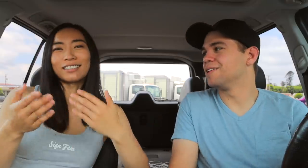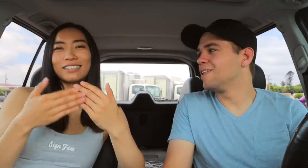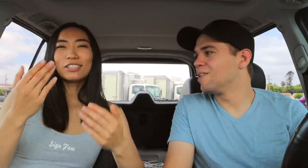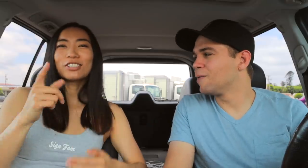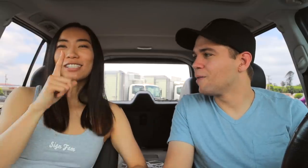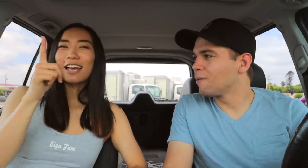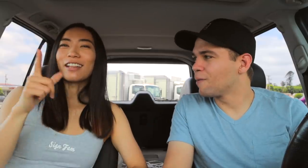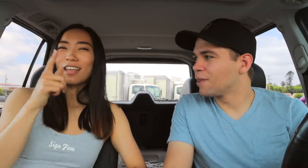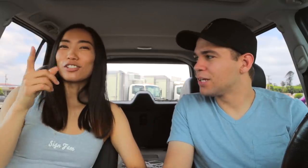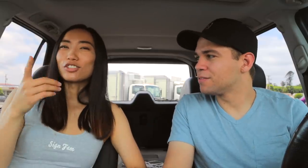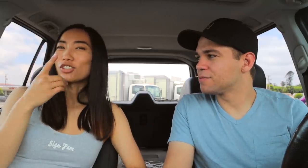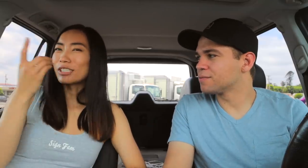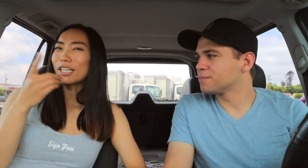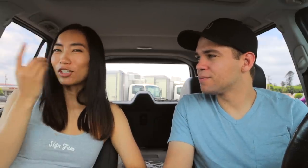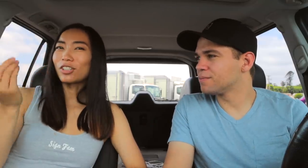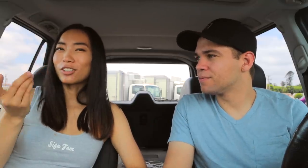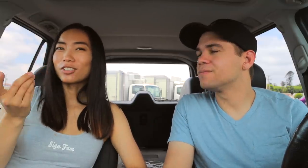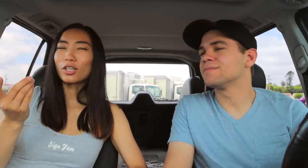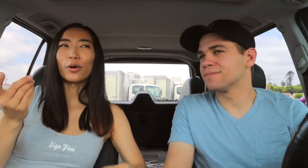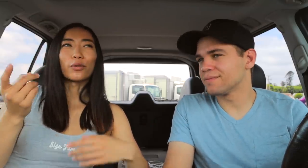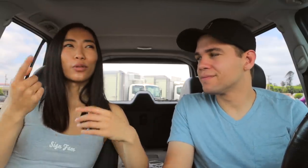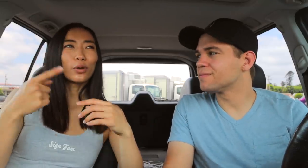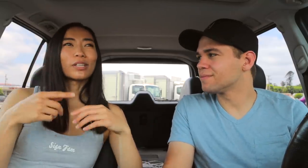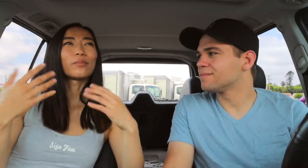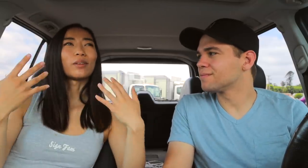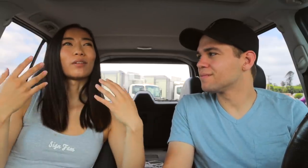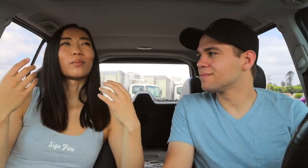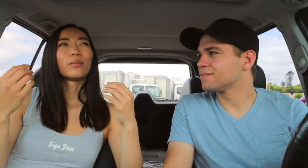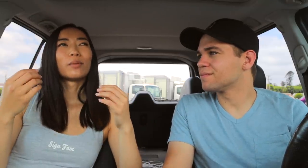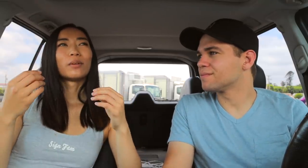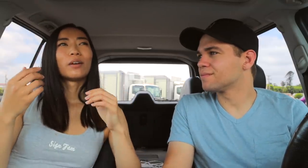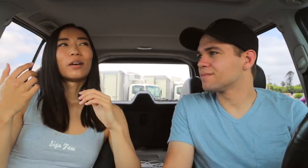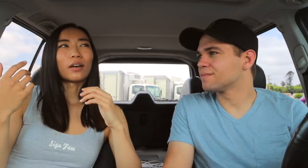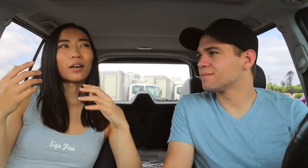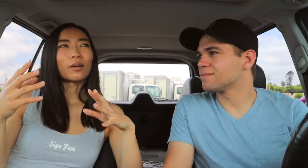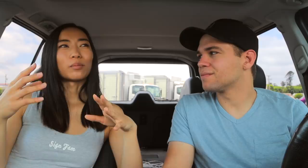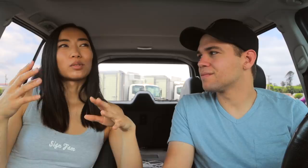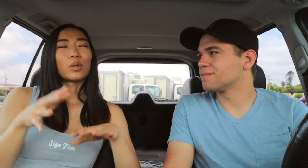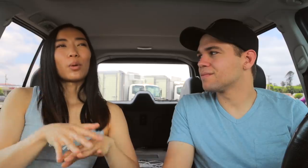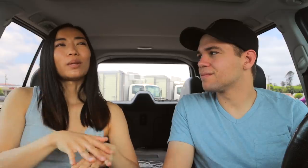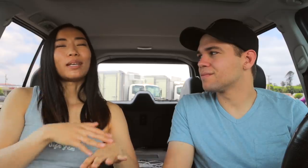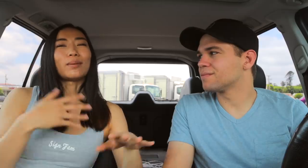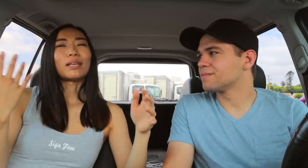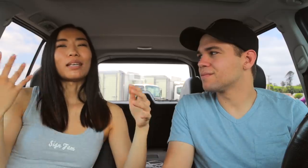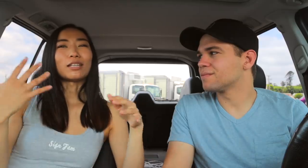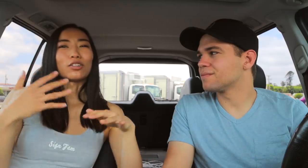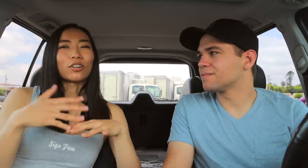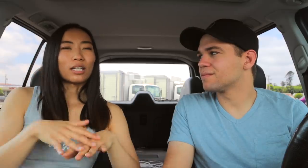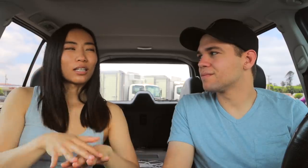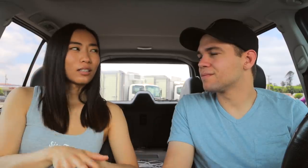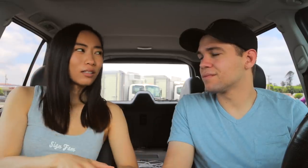It's easier to sign, lunch or dinner. So those have been slowly being integrated.